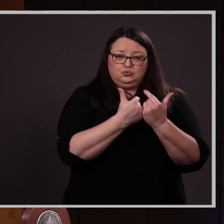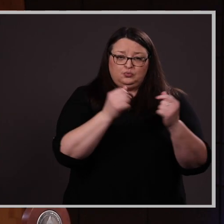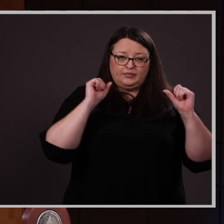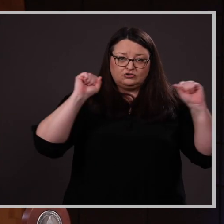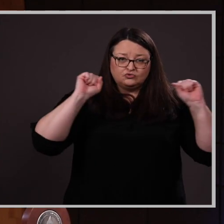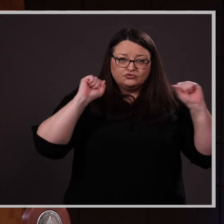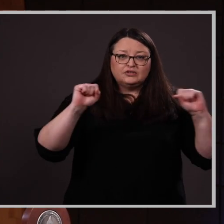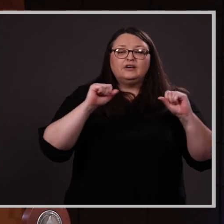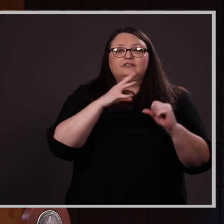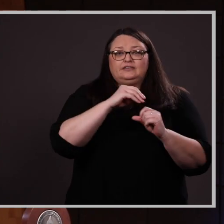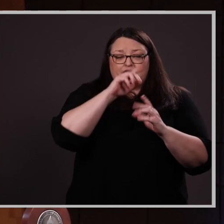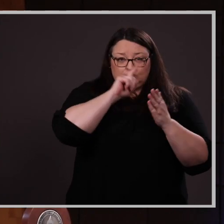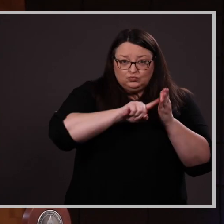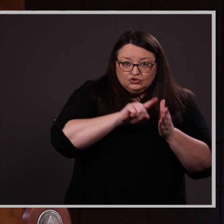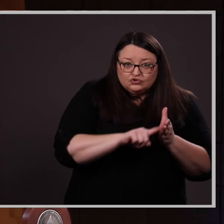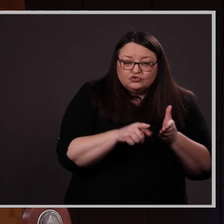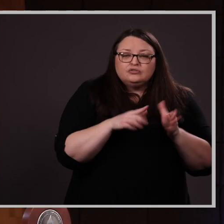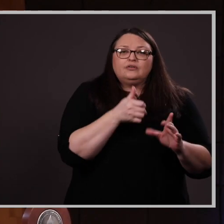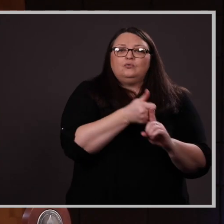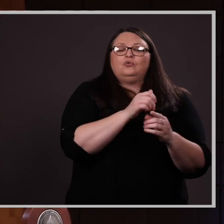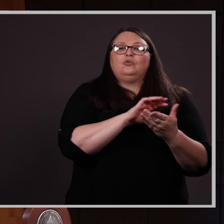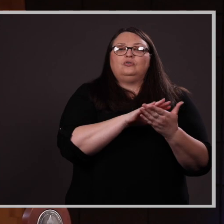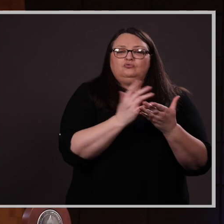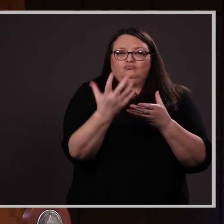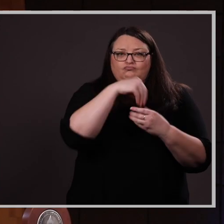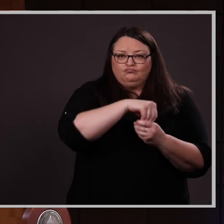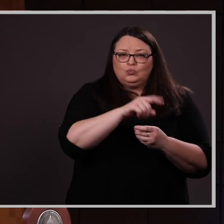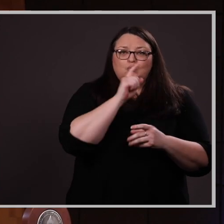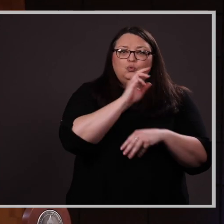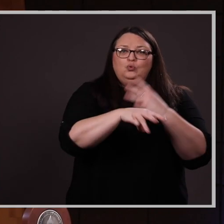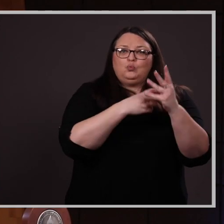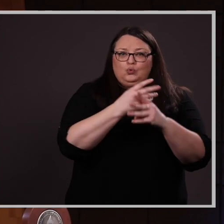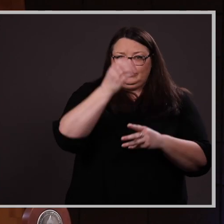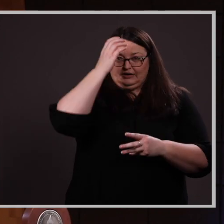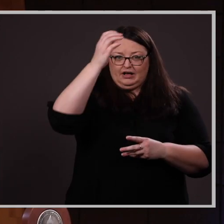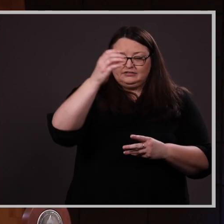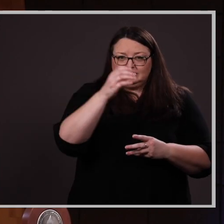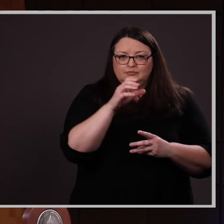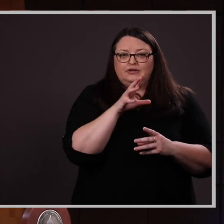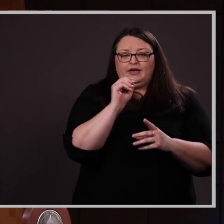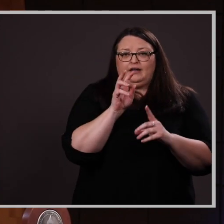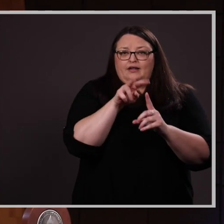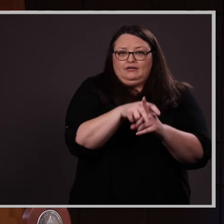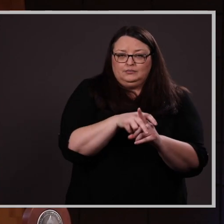and research has allowed her to incorporate real-world concepts and applications to traditional